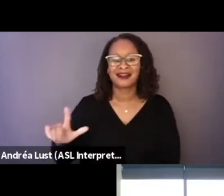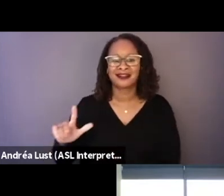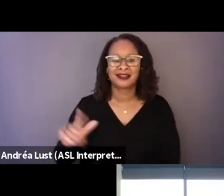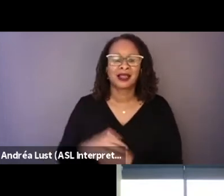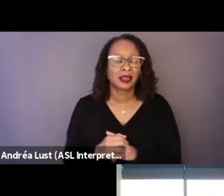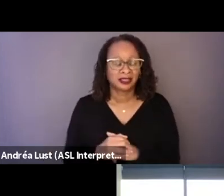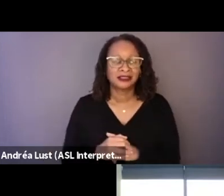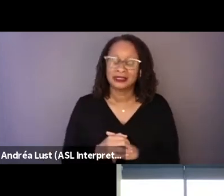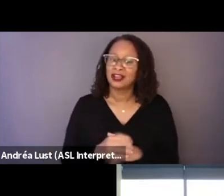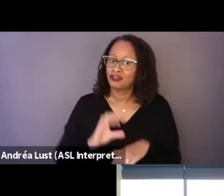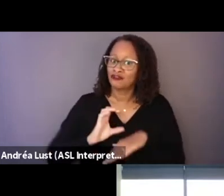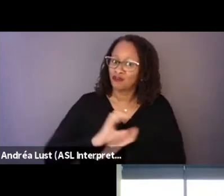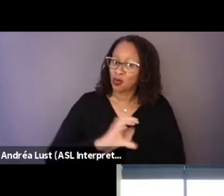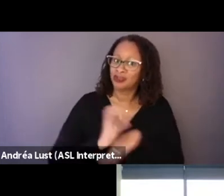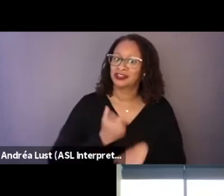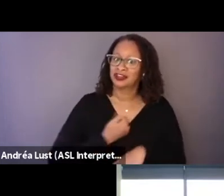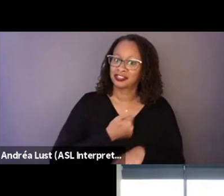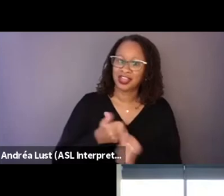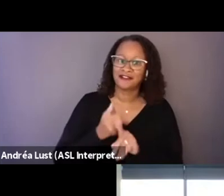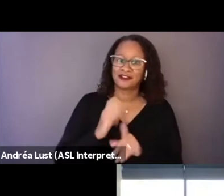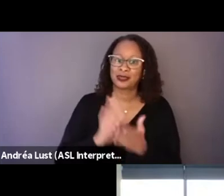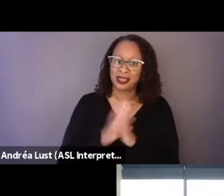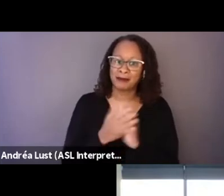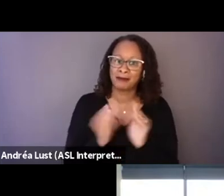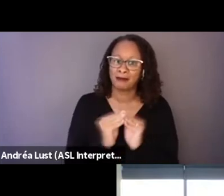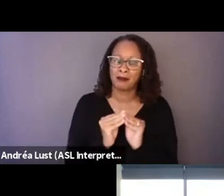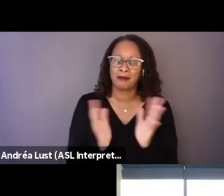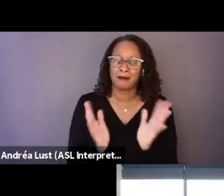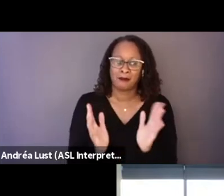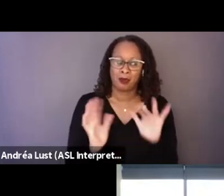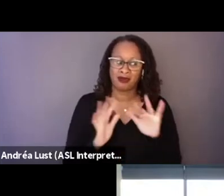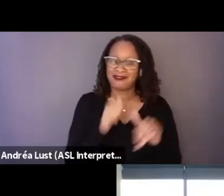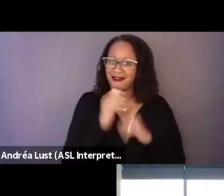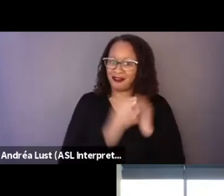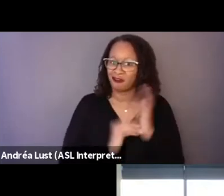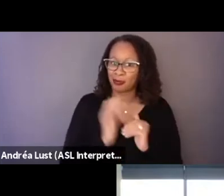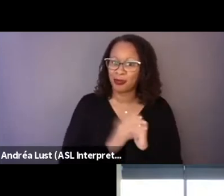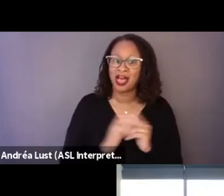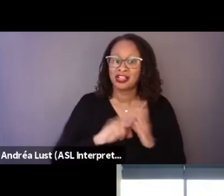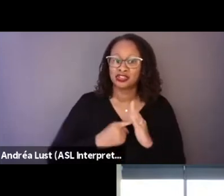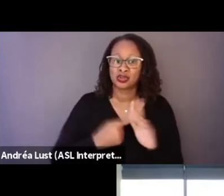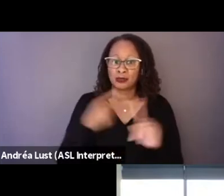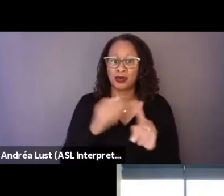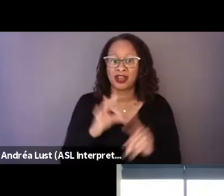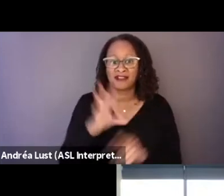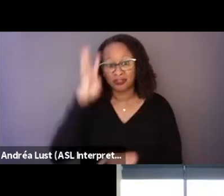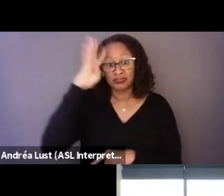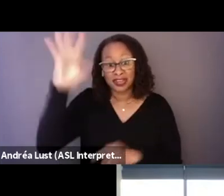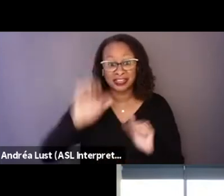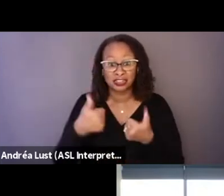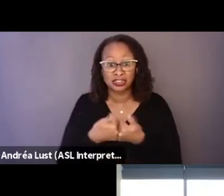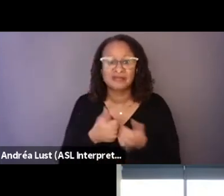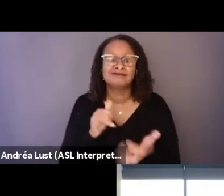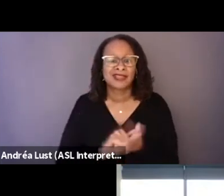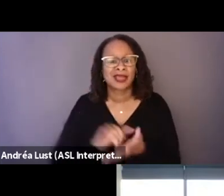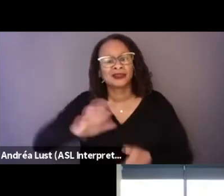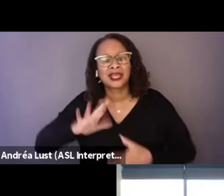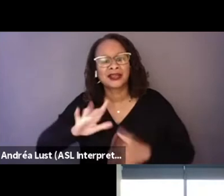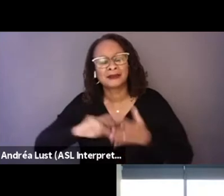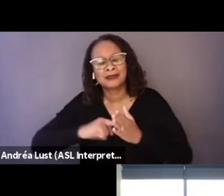becoming kind of a starting point for a creative challenge. And I think that was kind of the beginning of this journey. And, and as Daniela said,